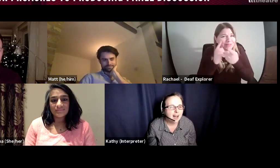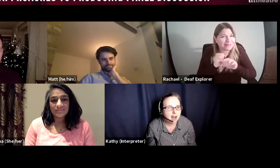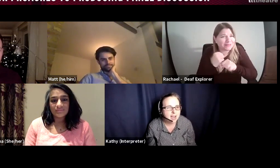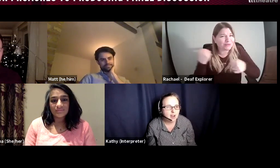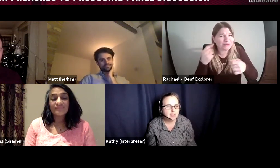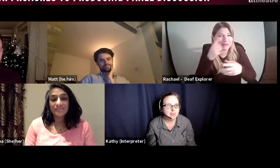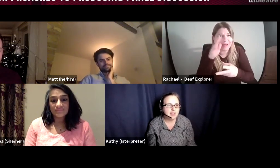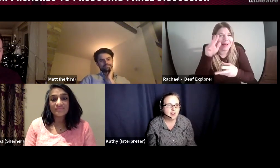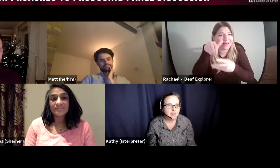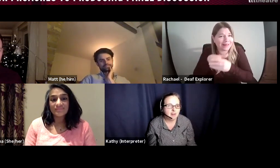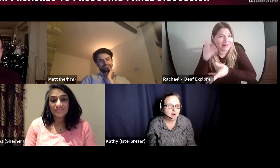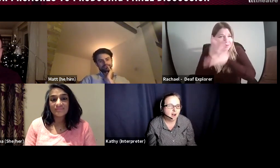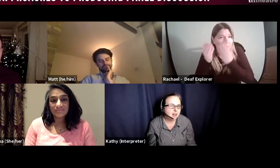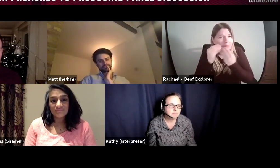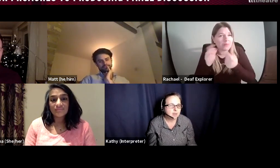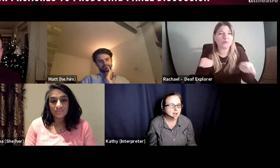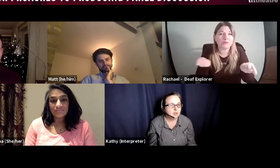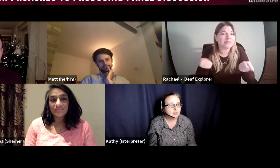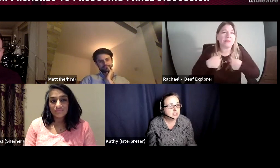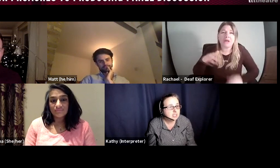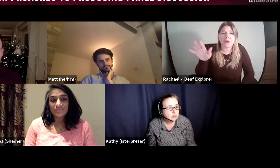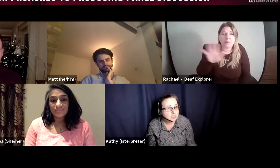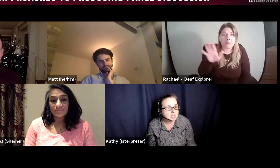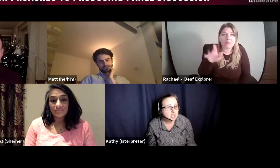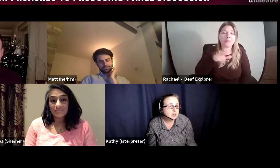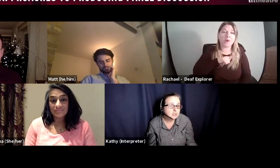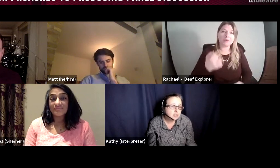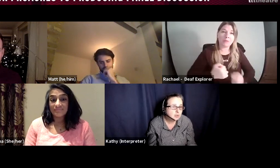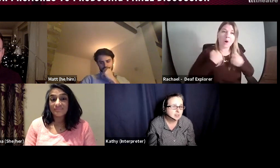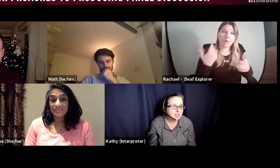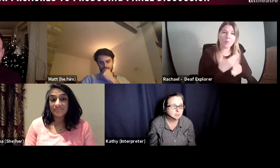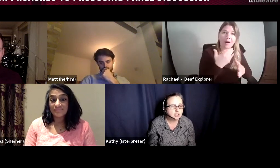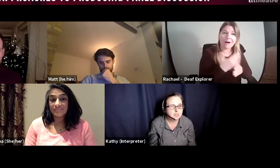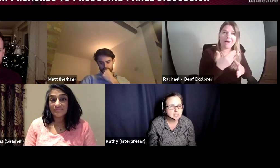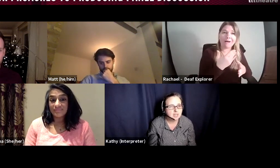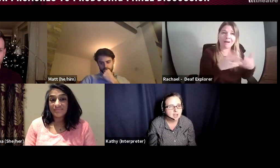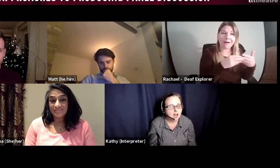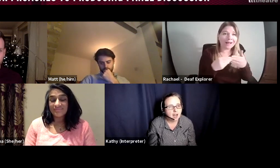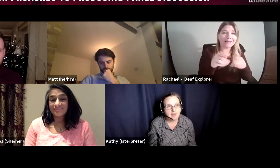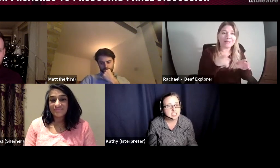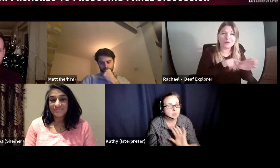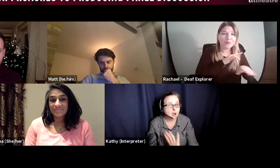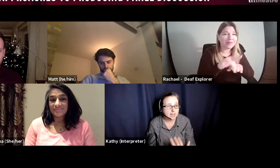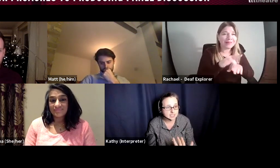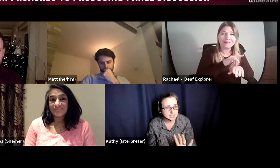I know that there are university courses you can do in Theatre producing, that's not what I did, I